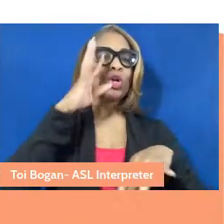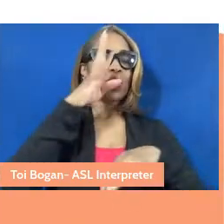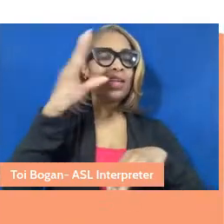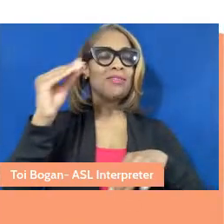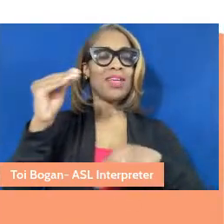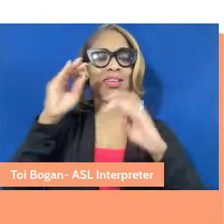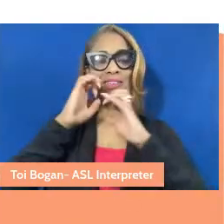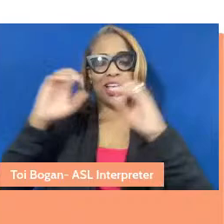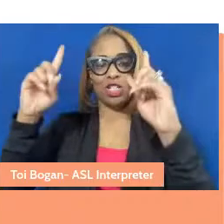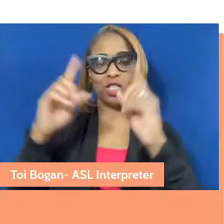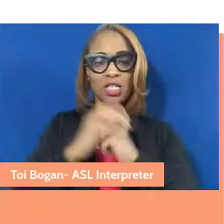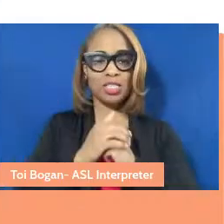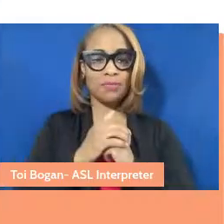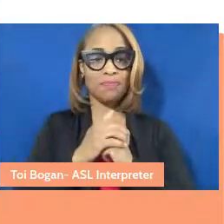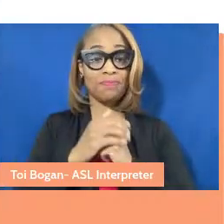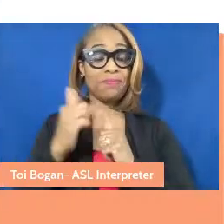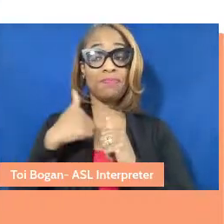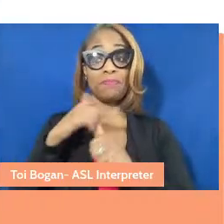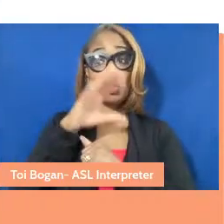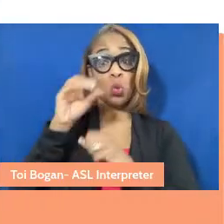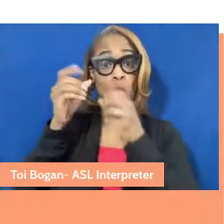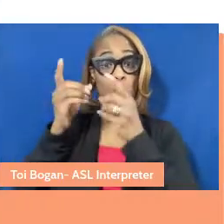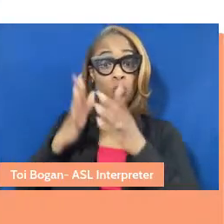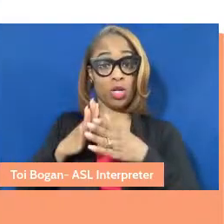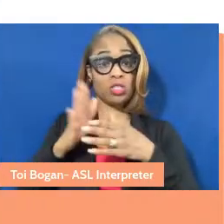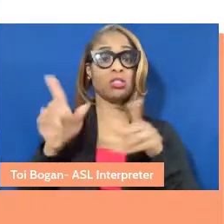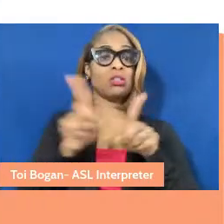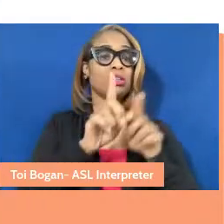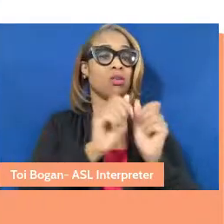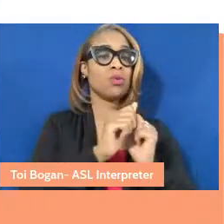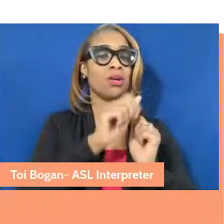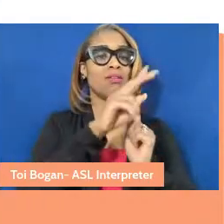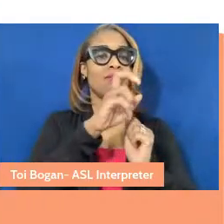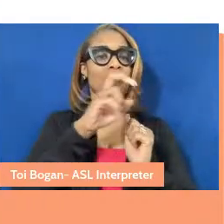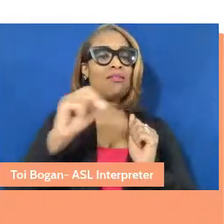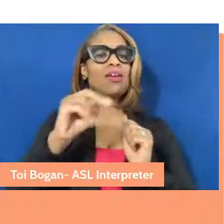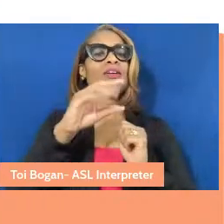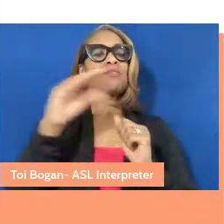And I serve as the co-director along with Evan Bissell of the Cultures of Care Project.